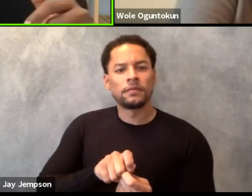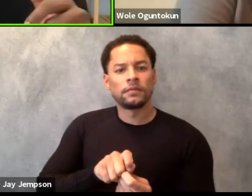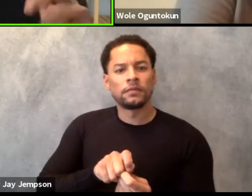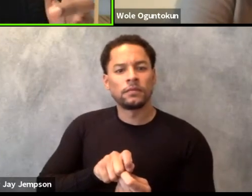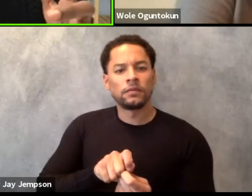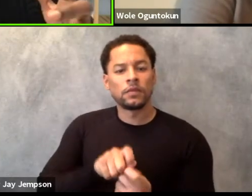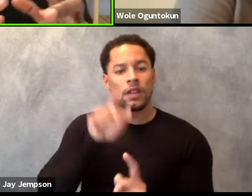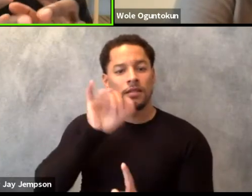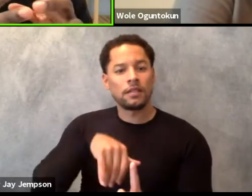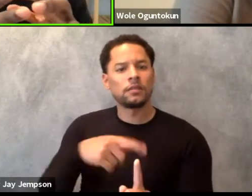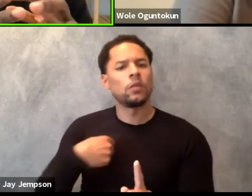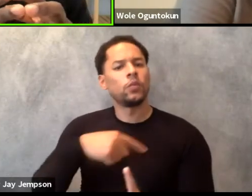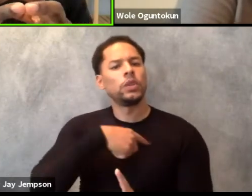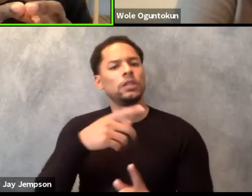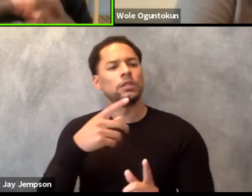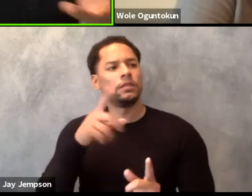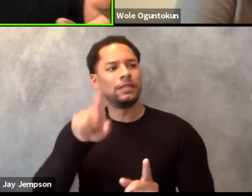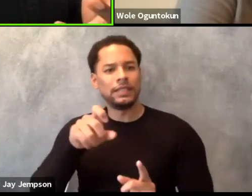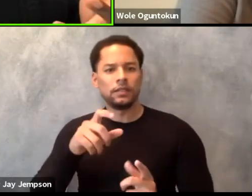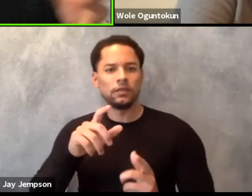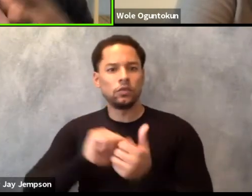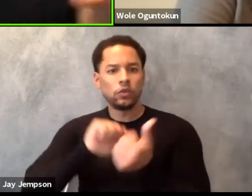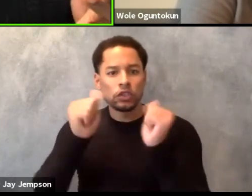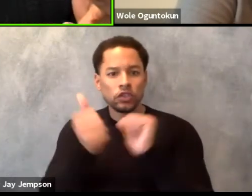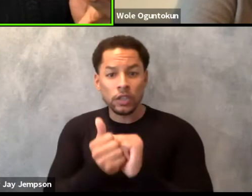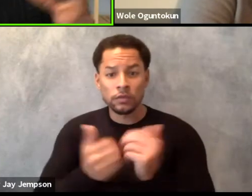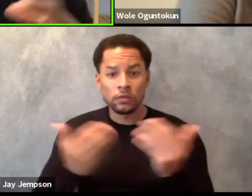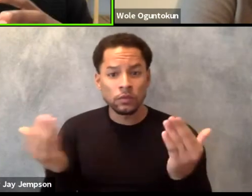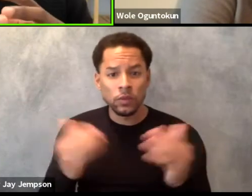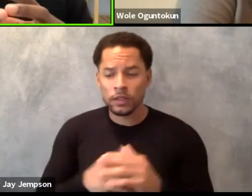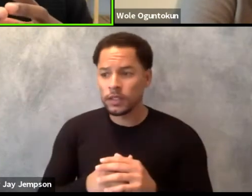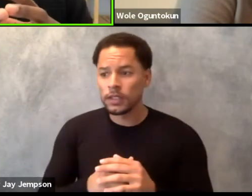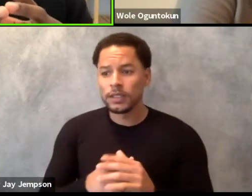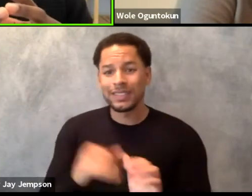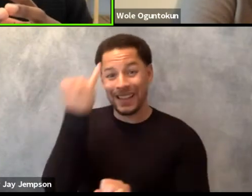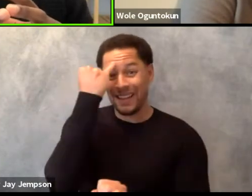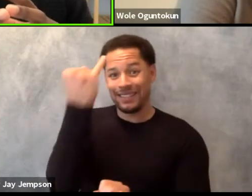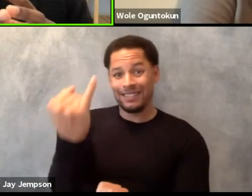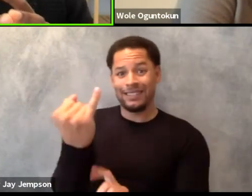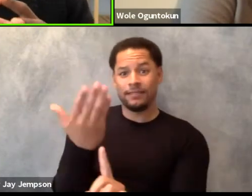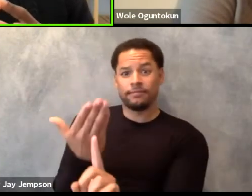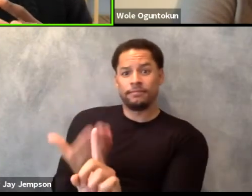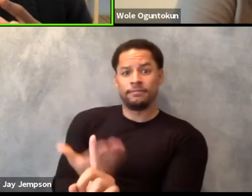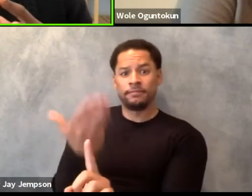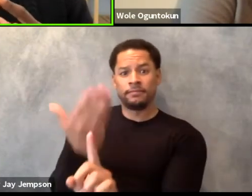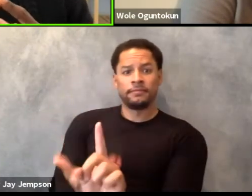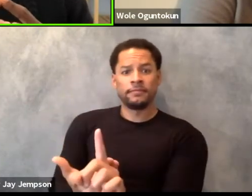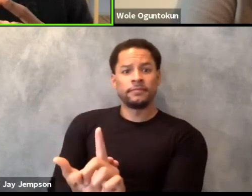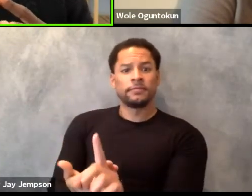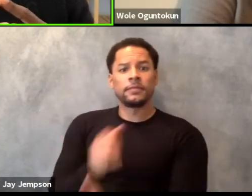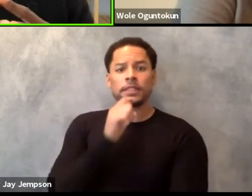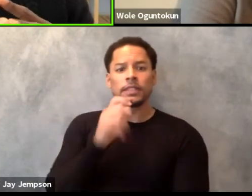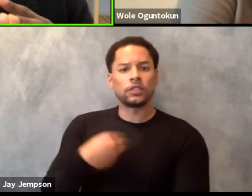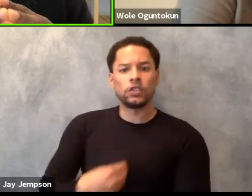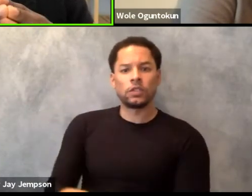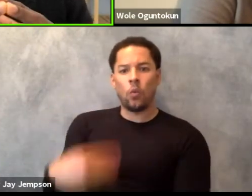to understand that the idea, this thing itself it's not just a white person sitting down to do it alone now.